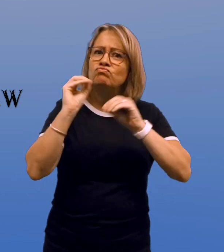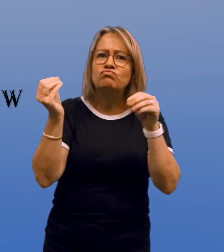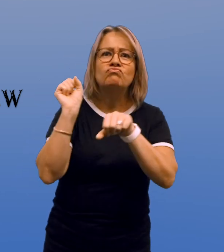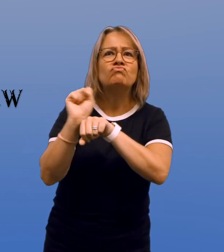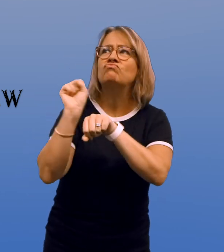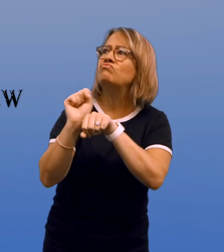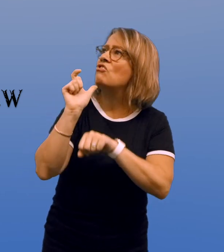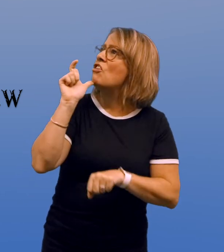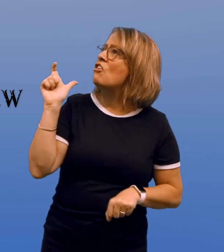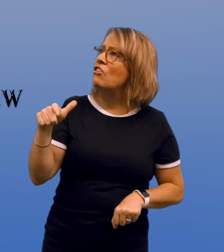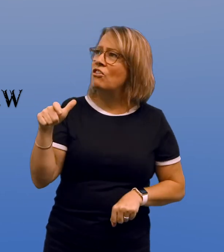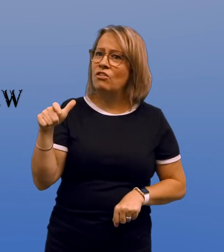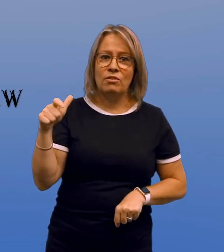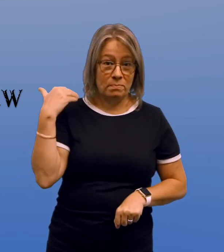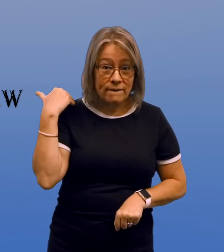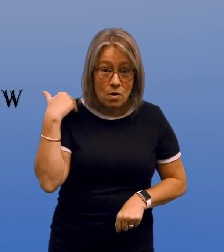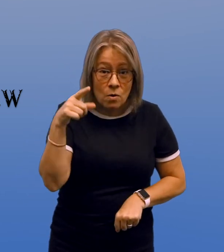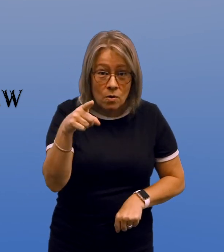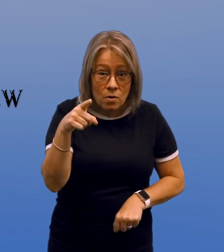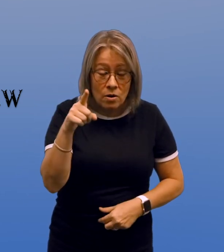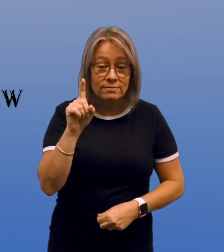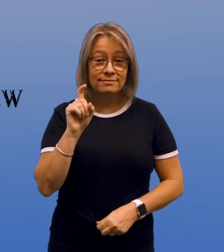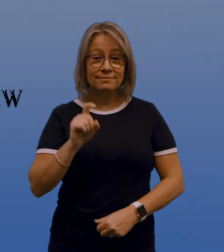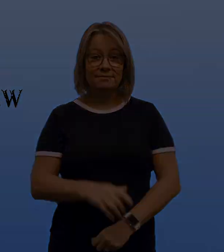no hard work required? Have you made a wish like that before?